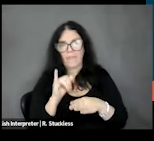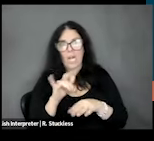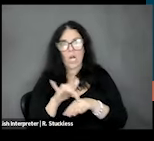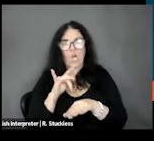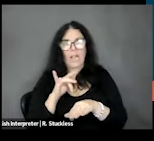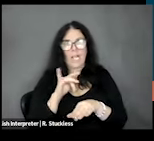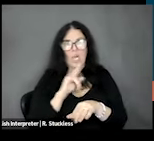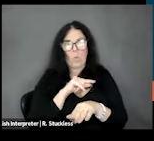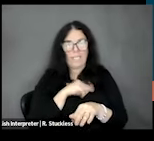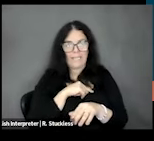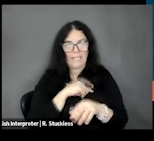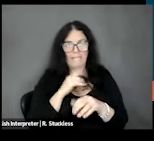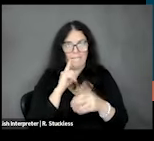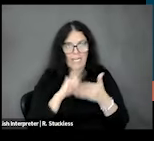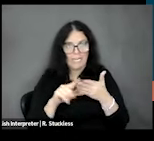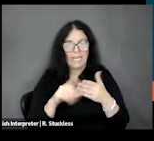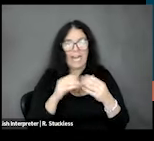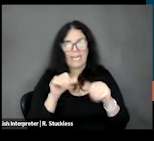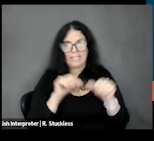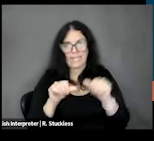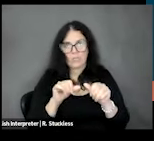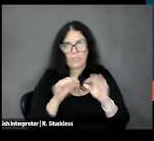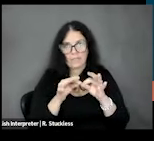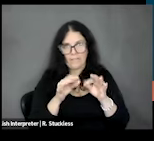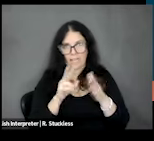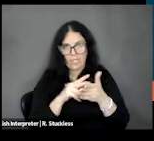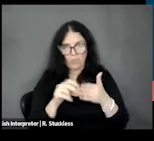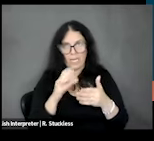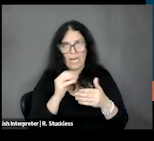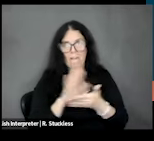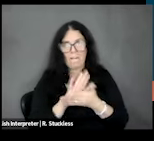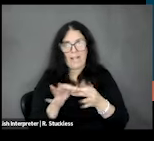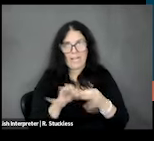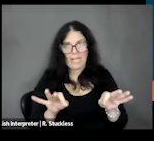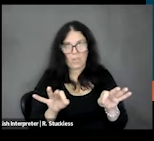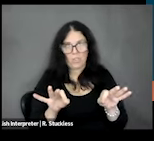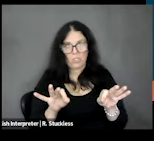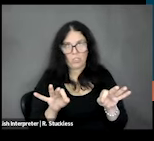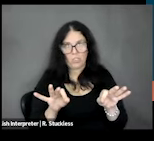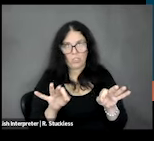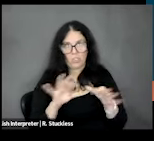in the scientific literature and also plain language versions of the findings. Then the